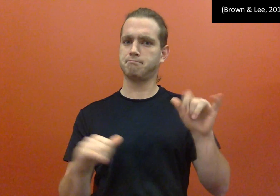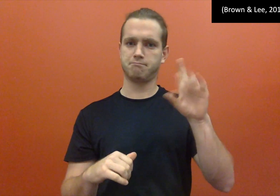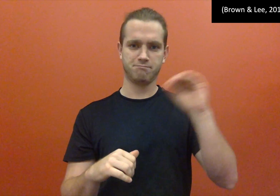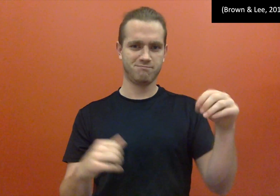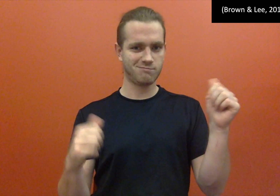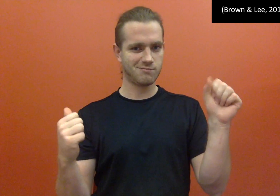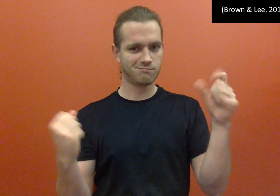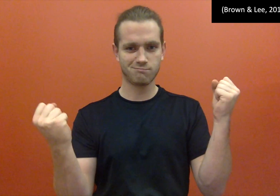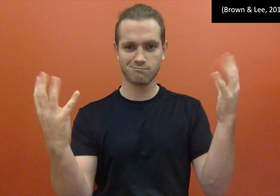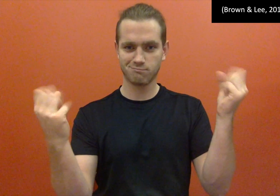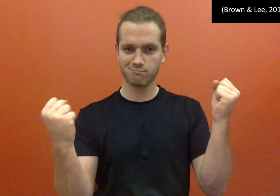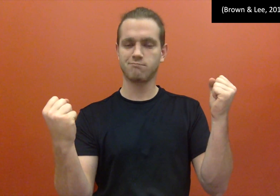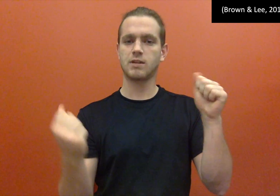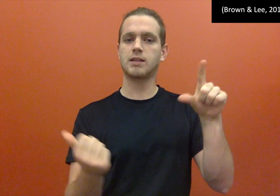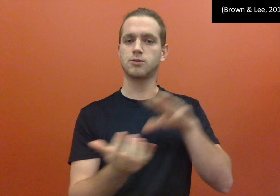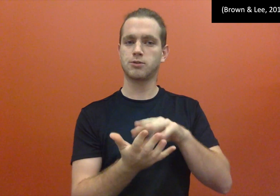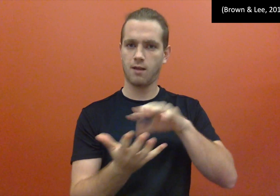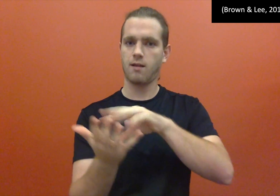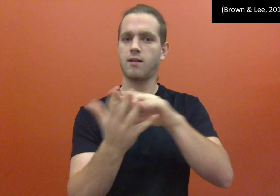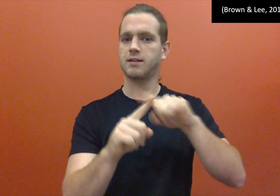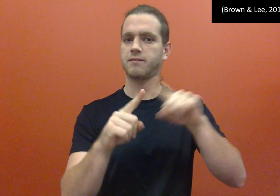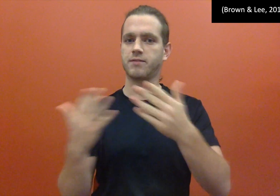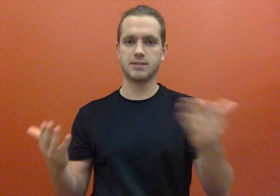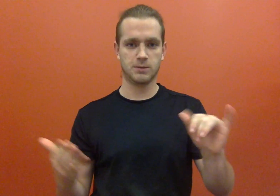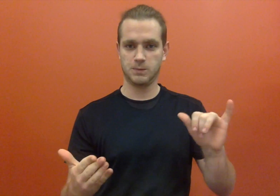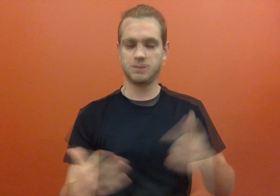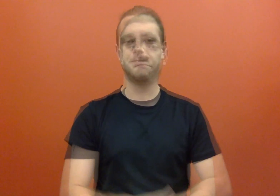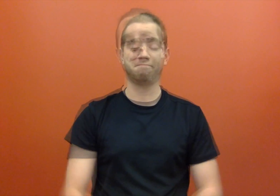It also is 100% American Sign Language where ASL learners can learn different things too.